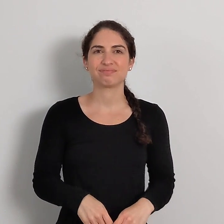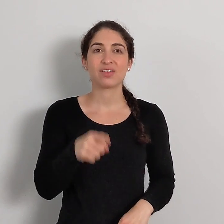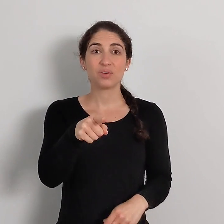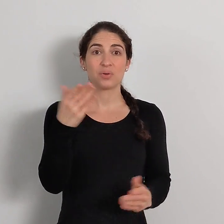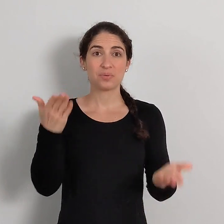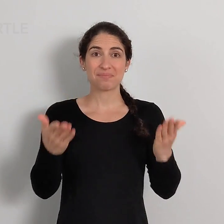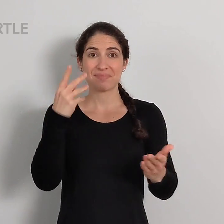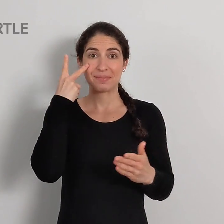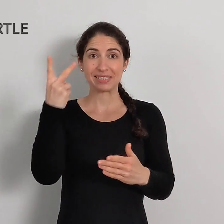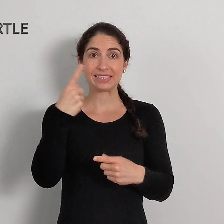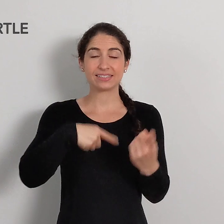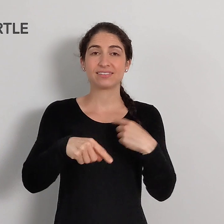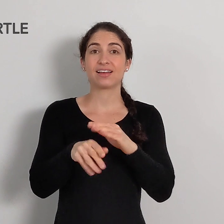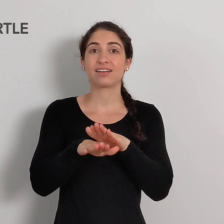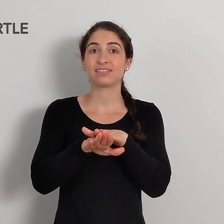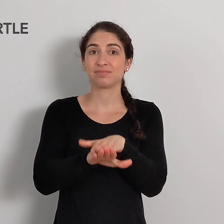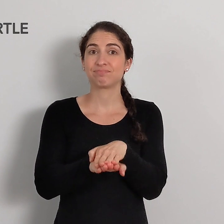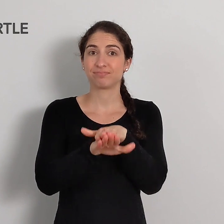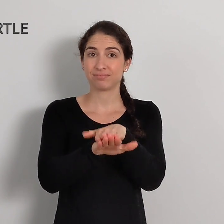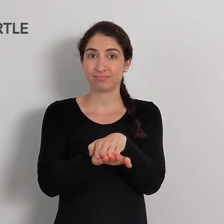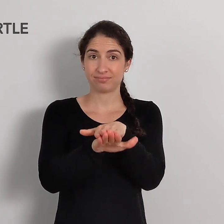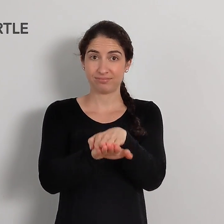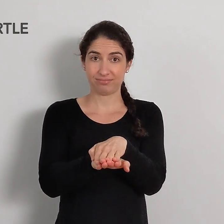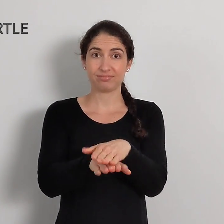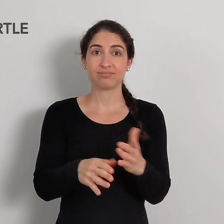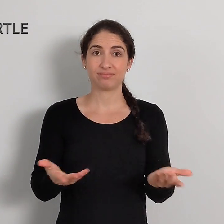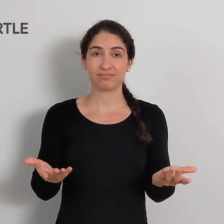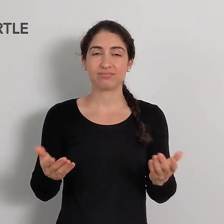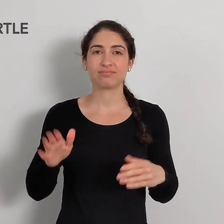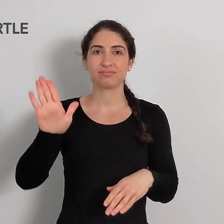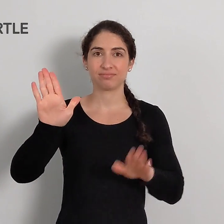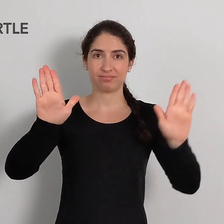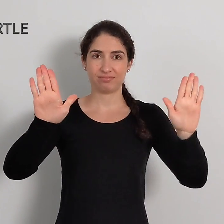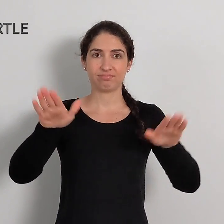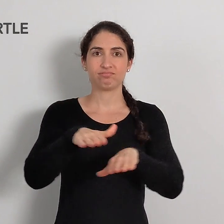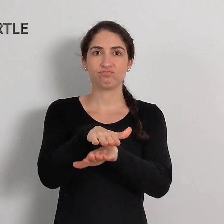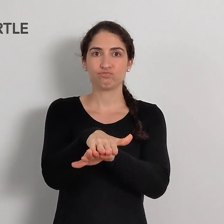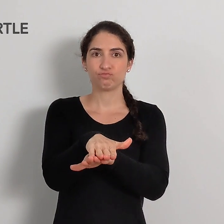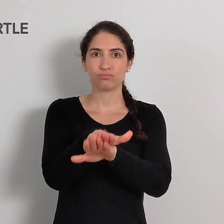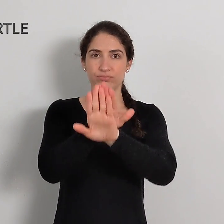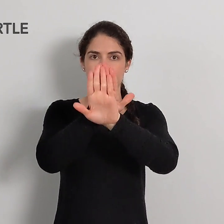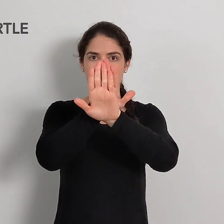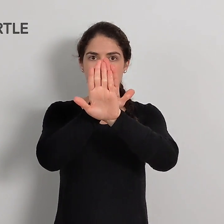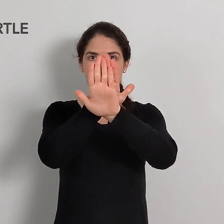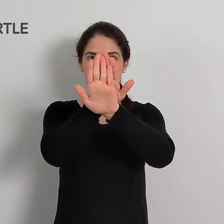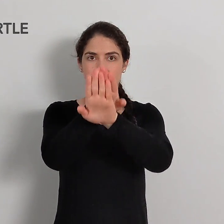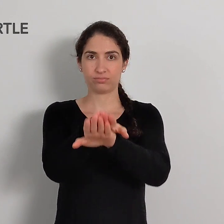You might've seen the sign SEA-TURTLE like this.